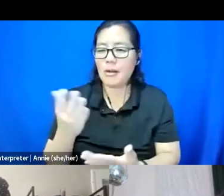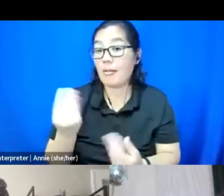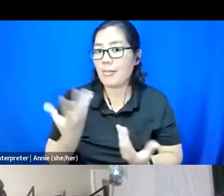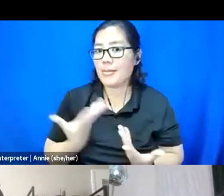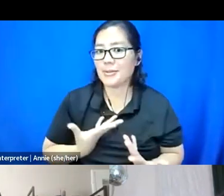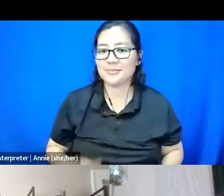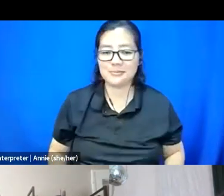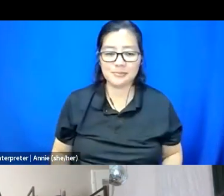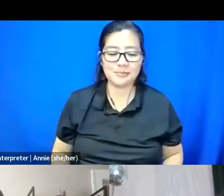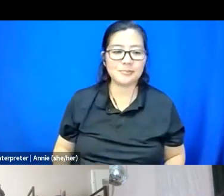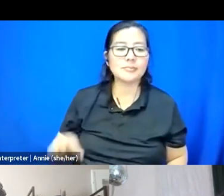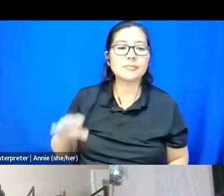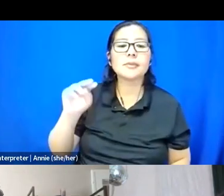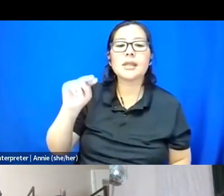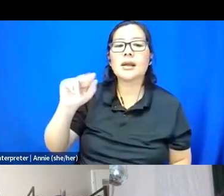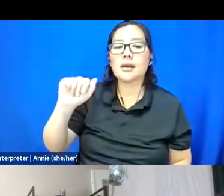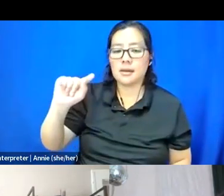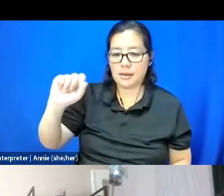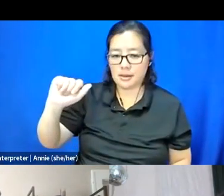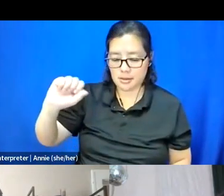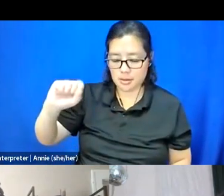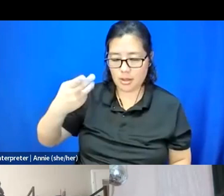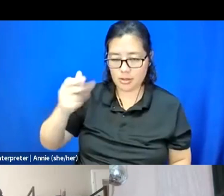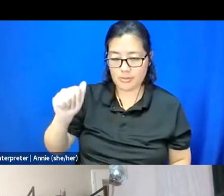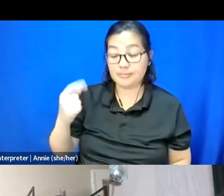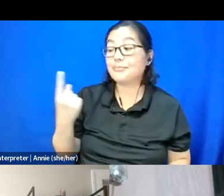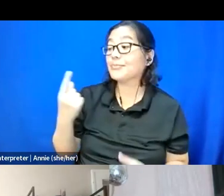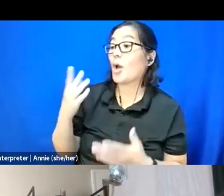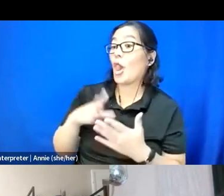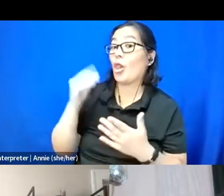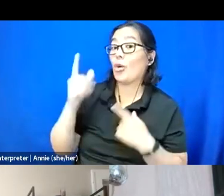Something I've definitely learned about my own creative practice is that I have